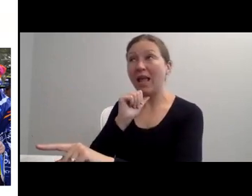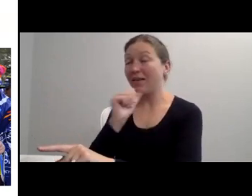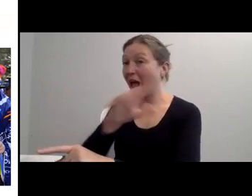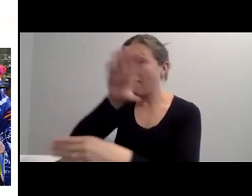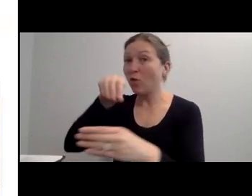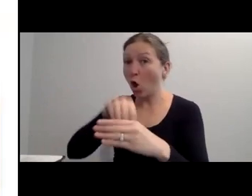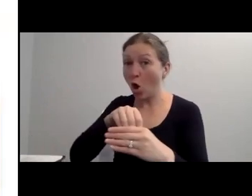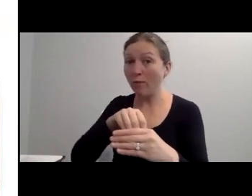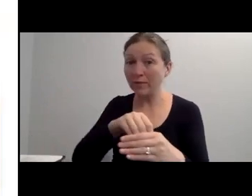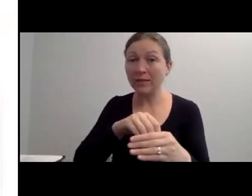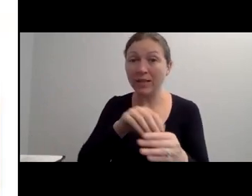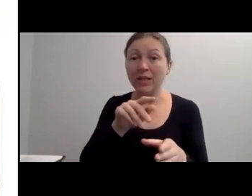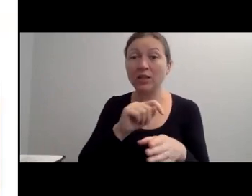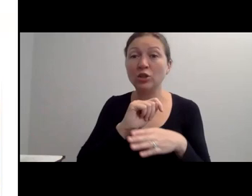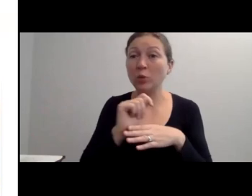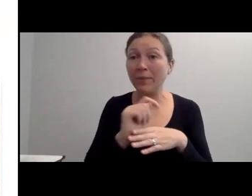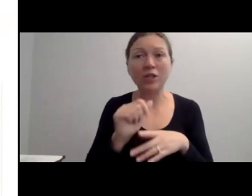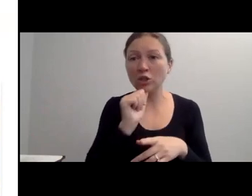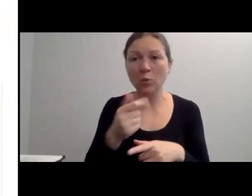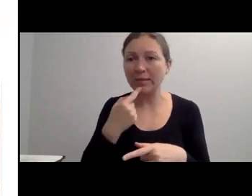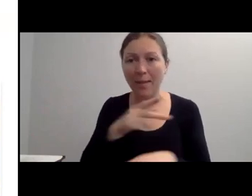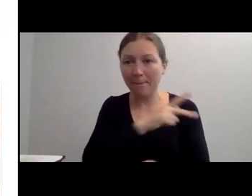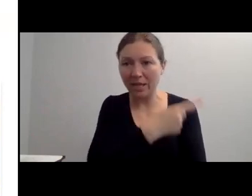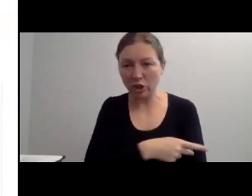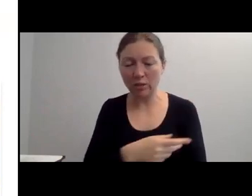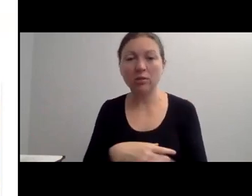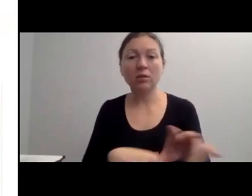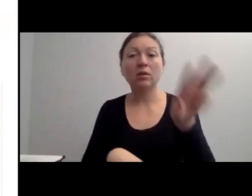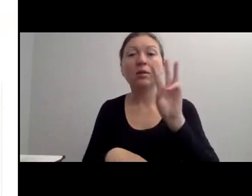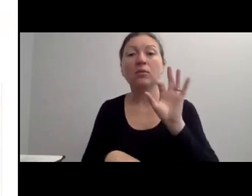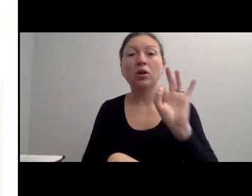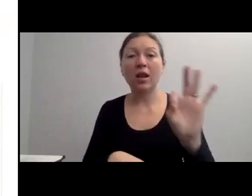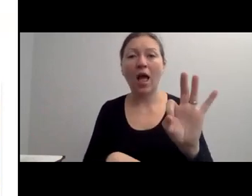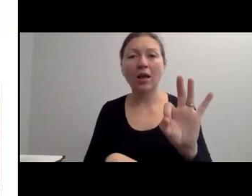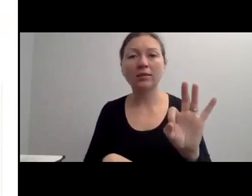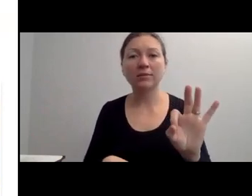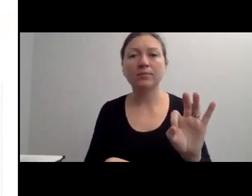AND SOME EXAMPLES OF THIS ARE A PERSON WHO LIVES -- A PERSON WHO LIVES WITH A DISABILITY